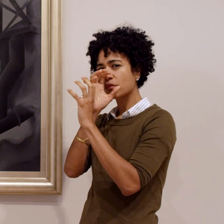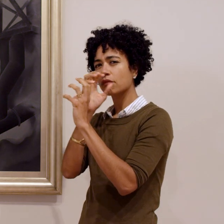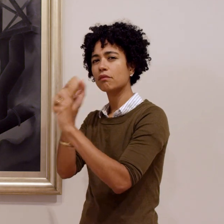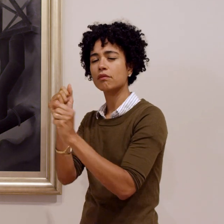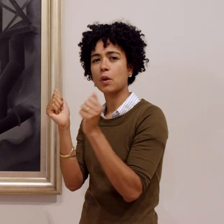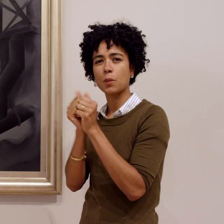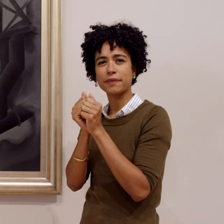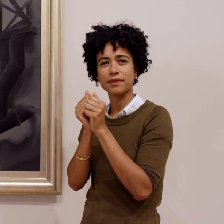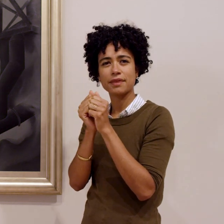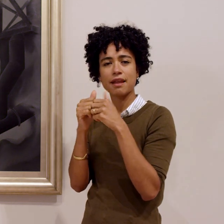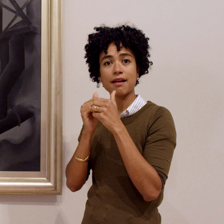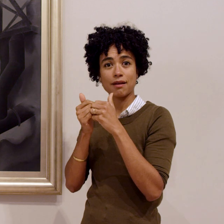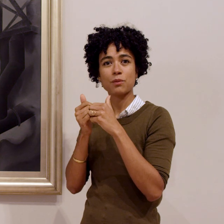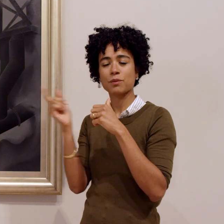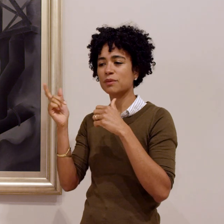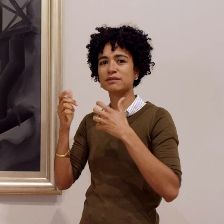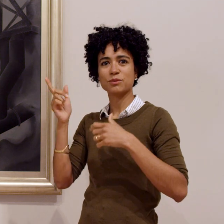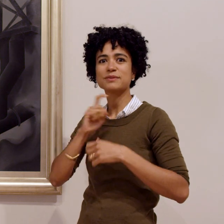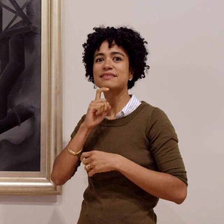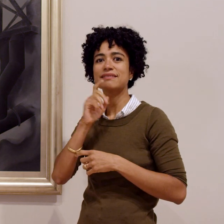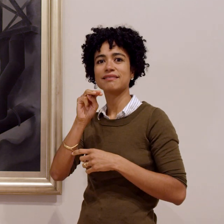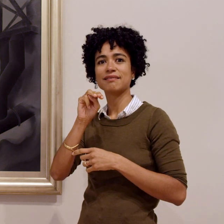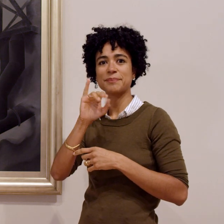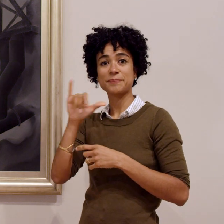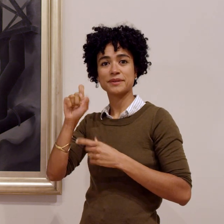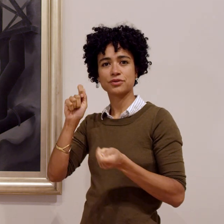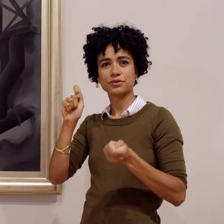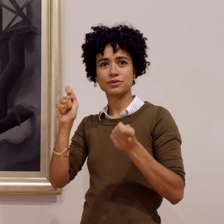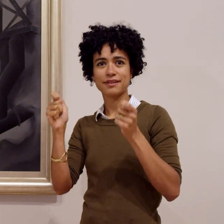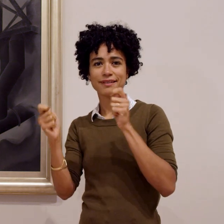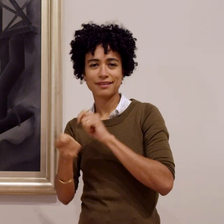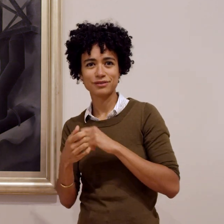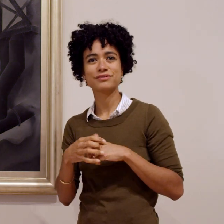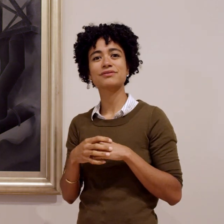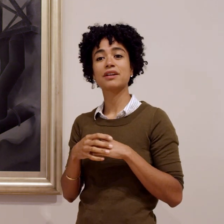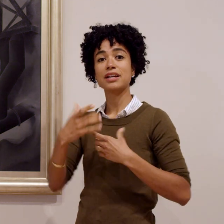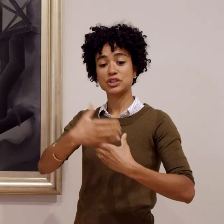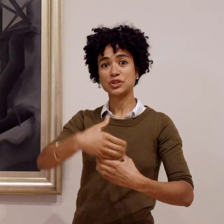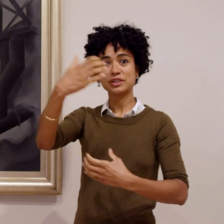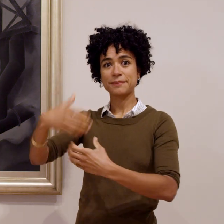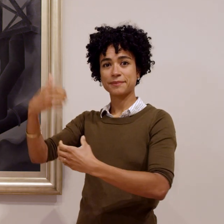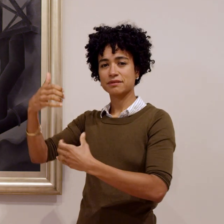She was fascinated with how the steel mill changed.